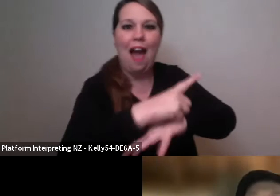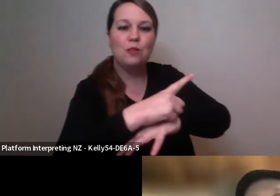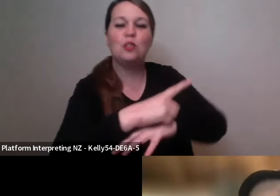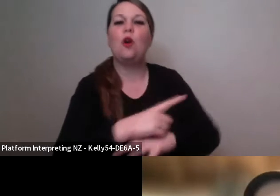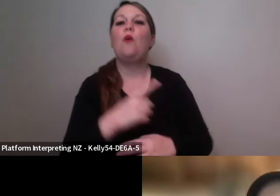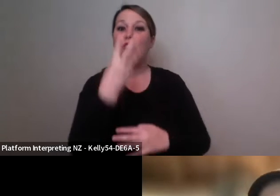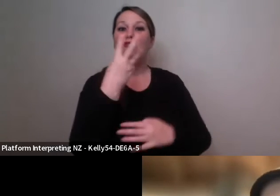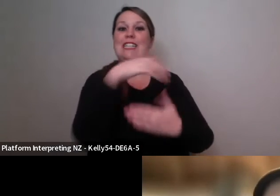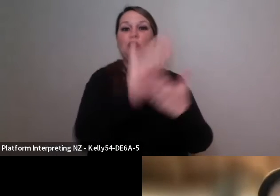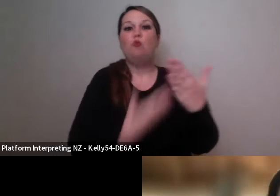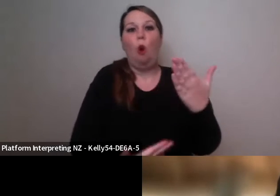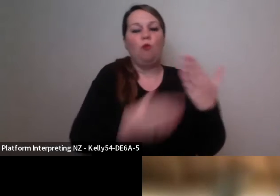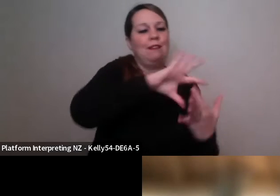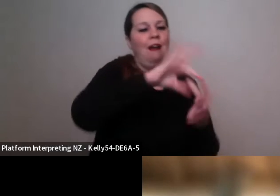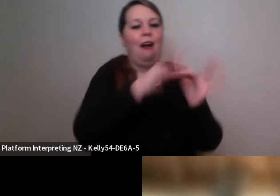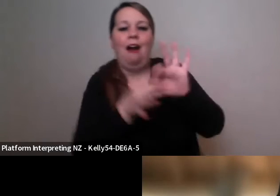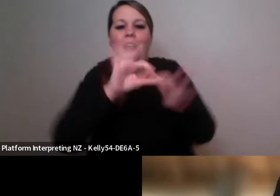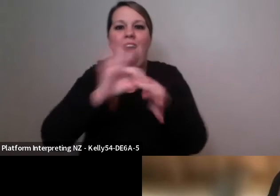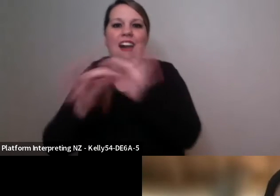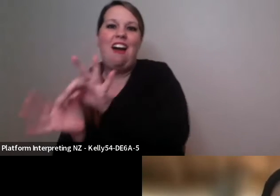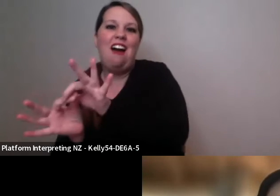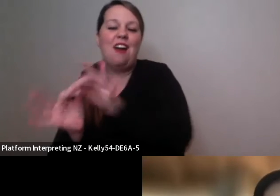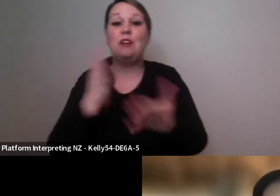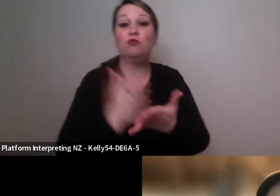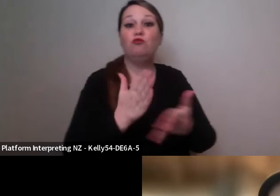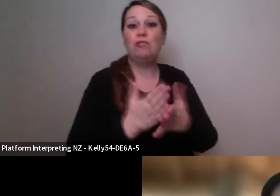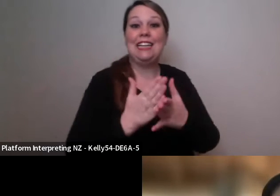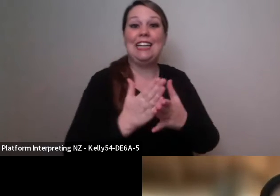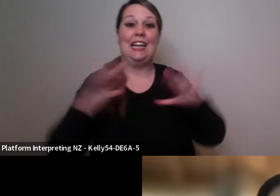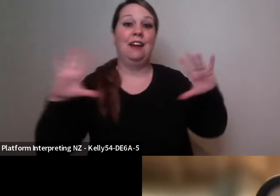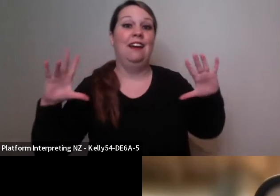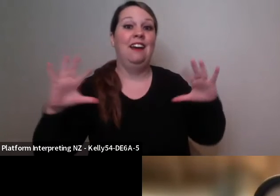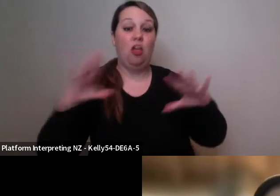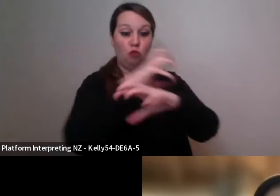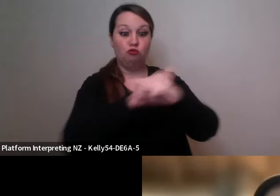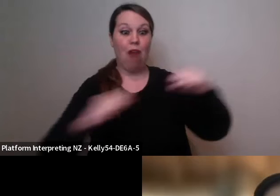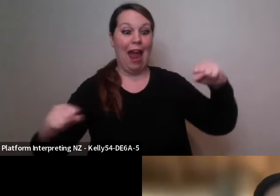of the race where there is no winner but it's about the journey as they went there and we're